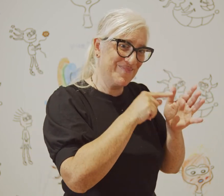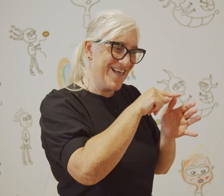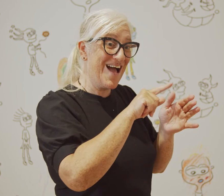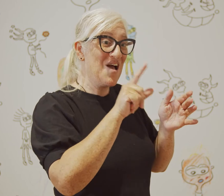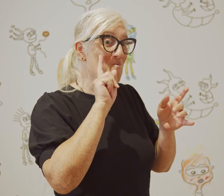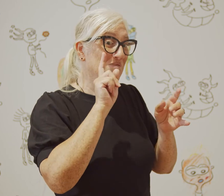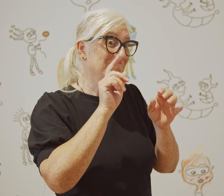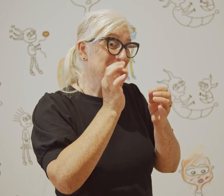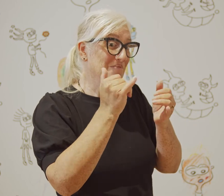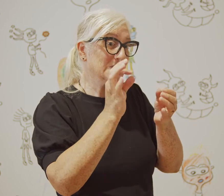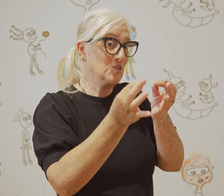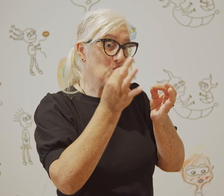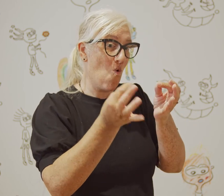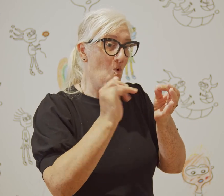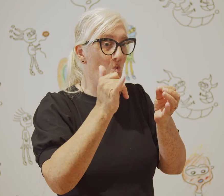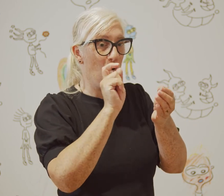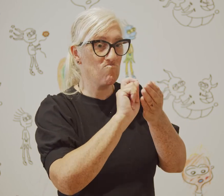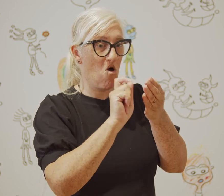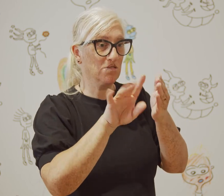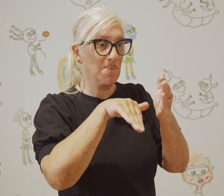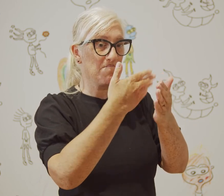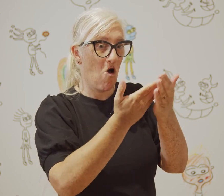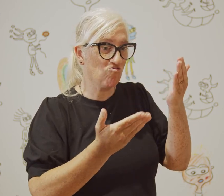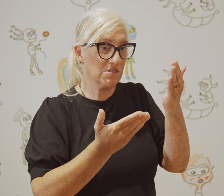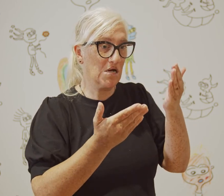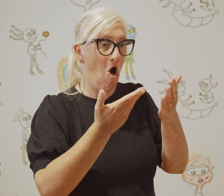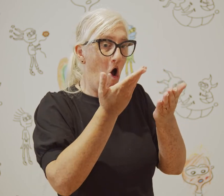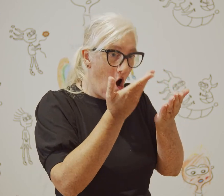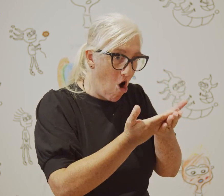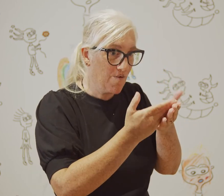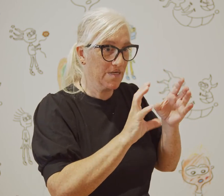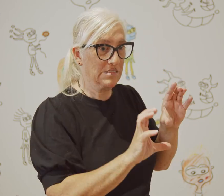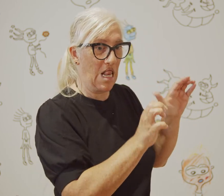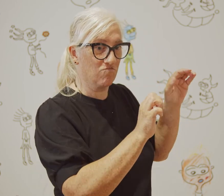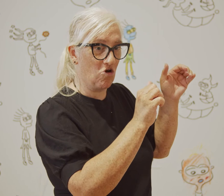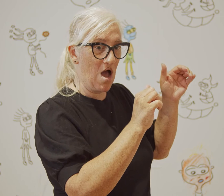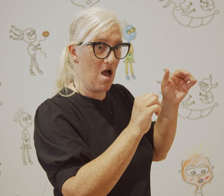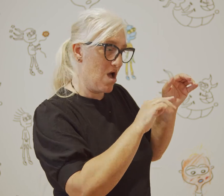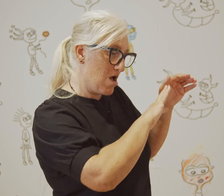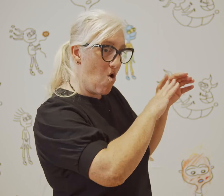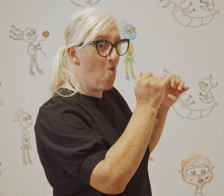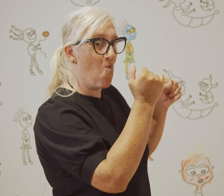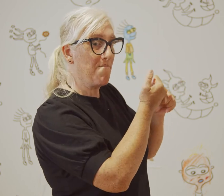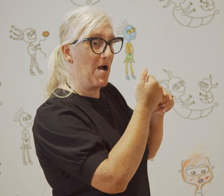Incorporating textiles and a written version of the performance will further play on how the light